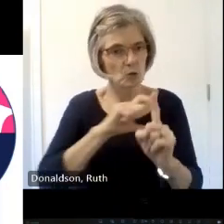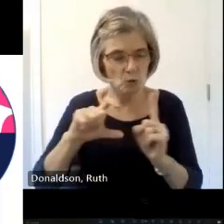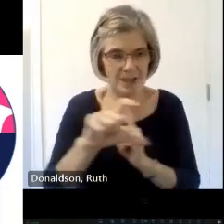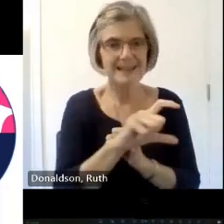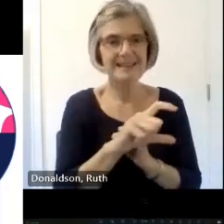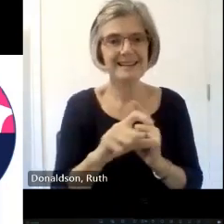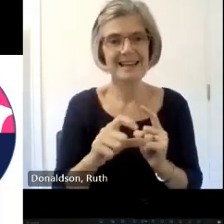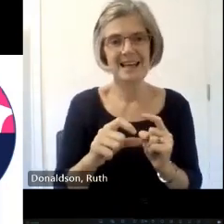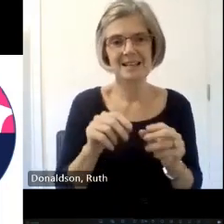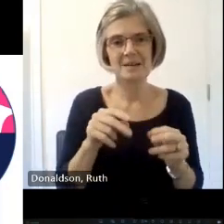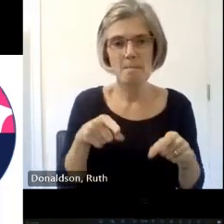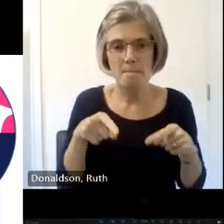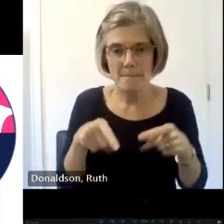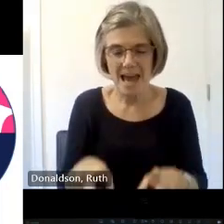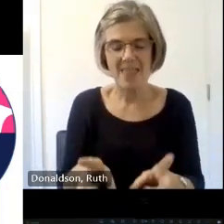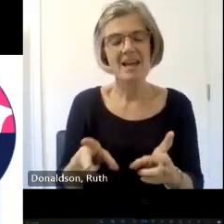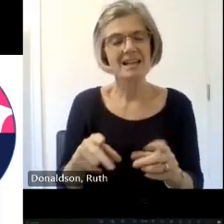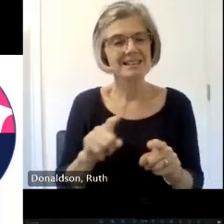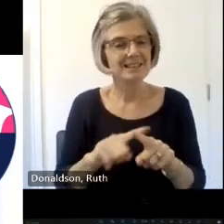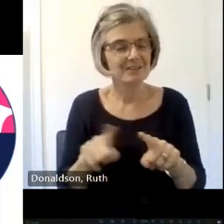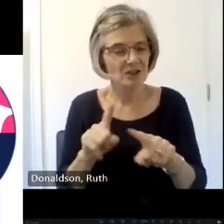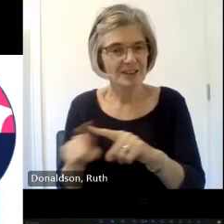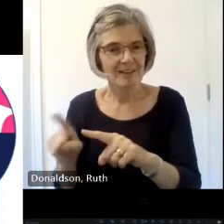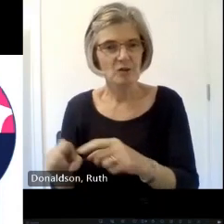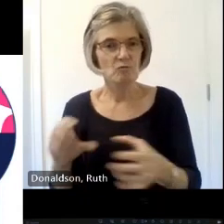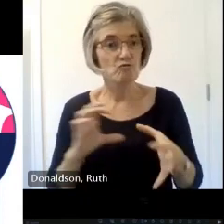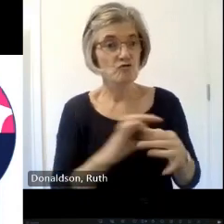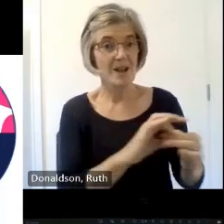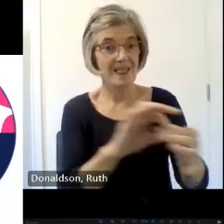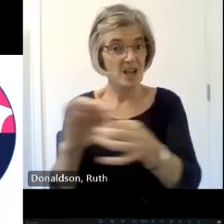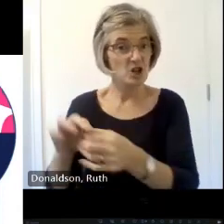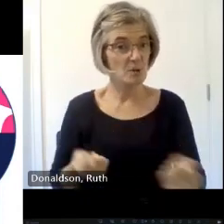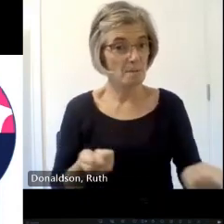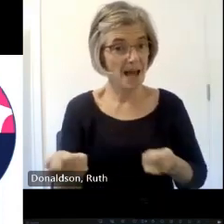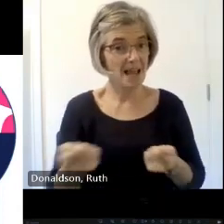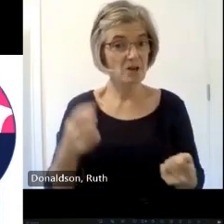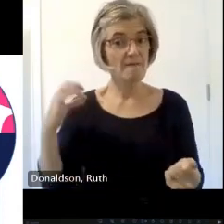and styles and about relationship management with volunteers being sympathetic to different